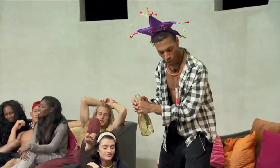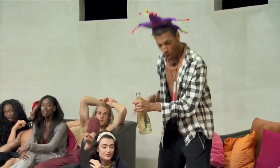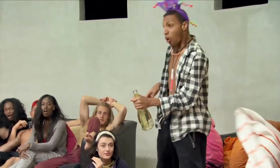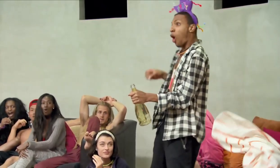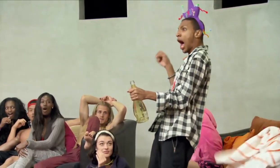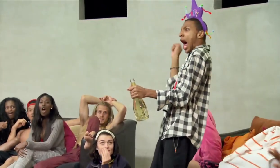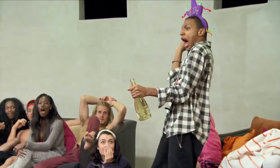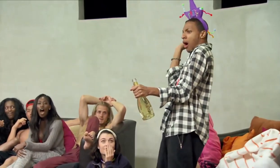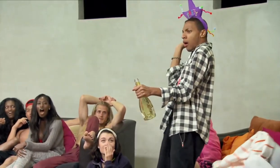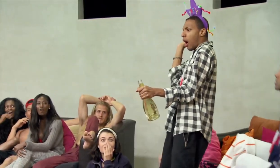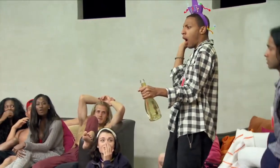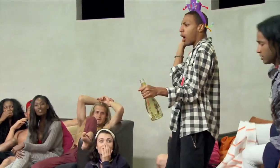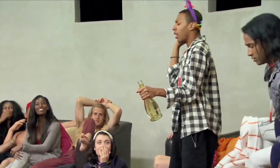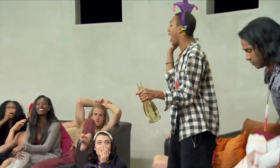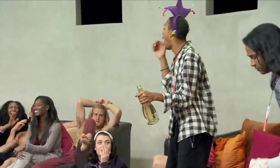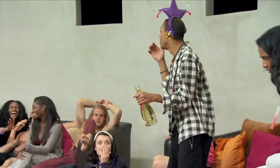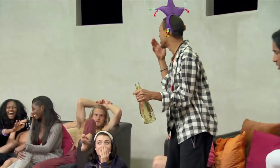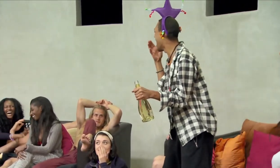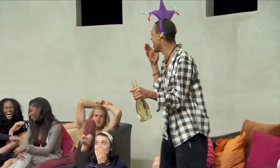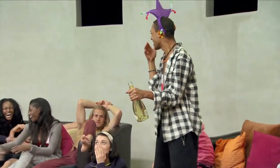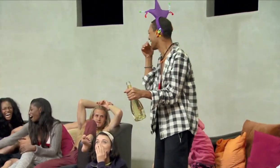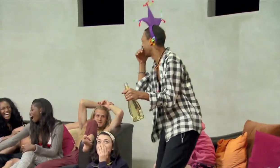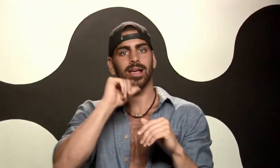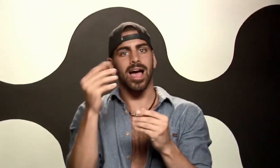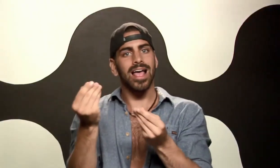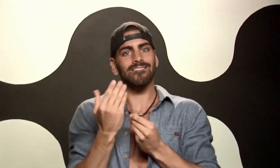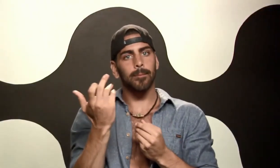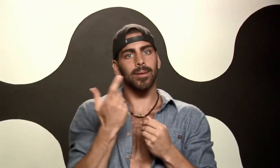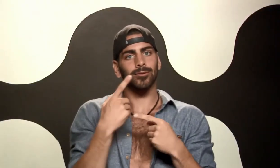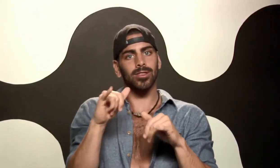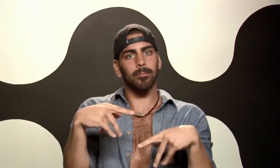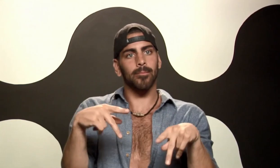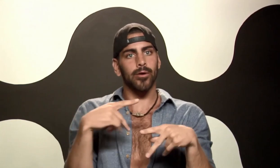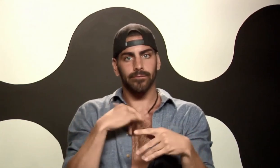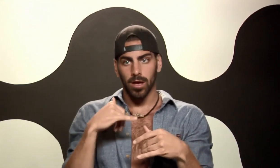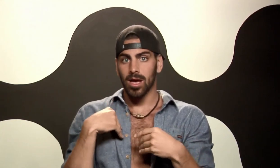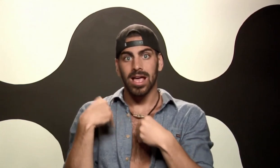and I try to teach them sign language but I feel like there's nothing coming back in return